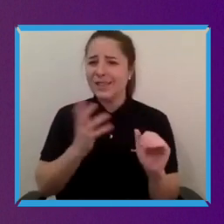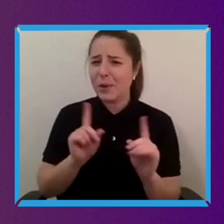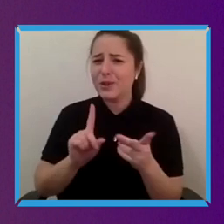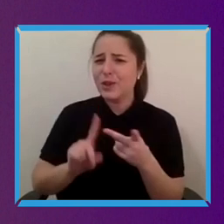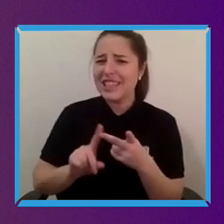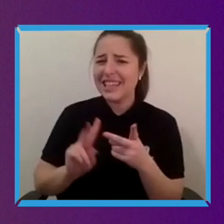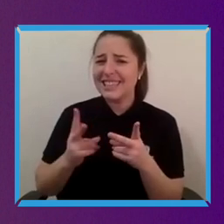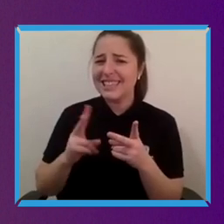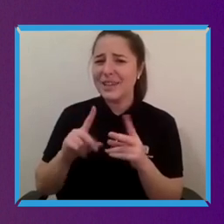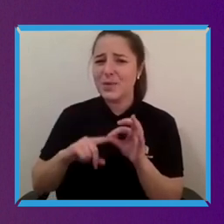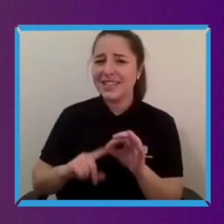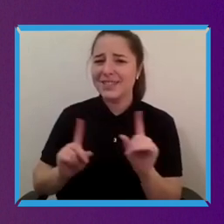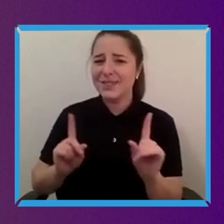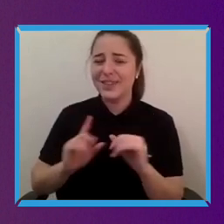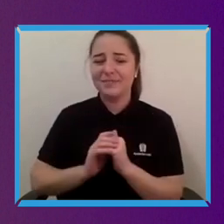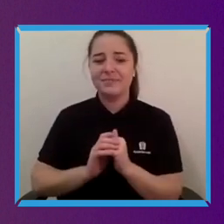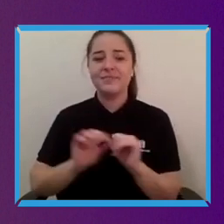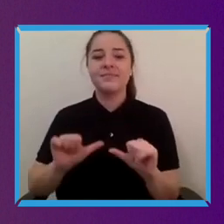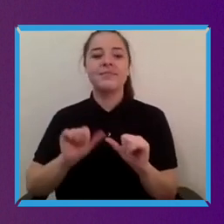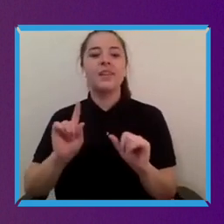Second part of that was just what skills that you had